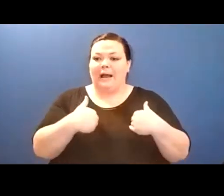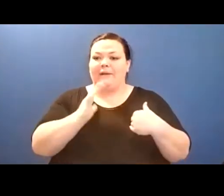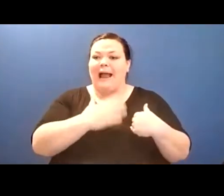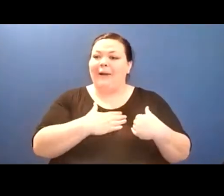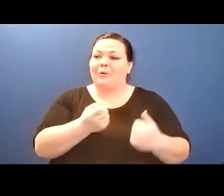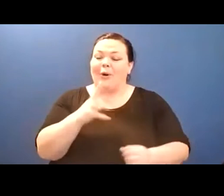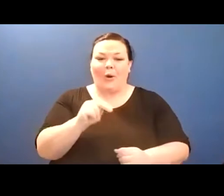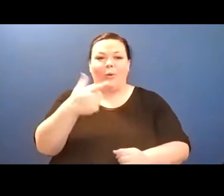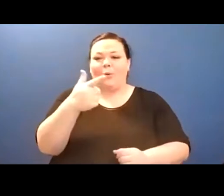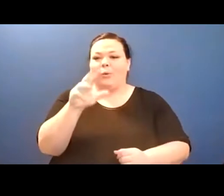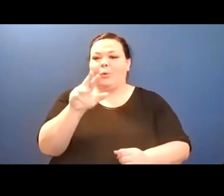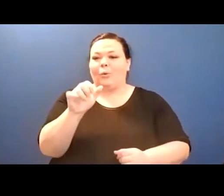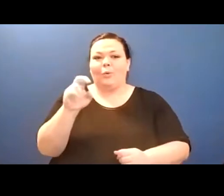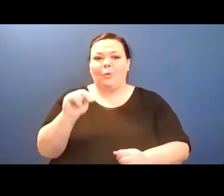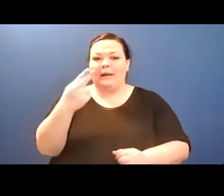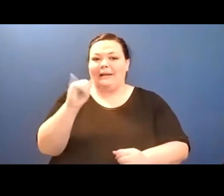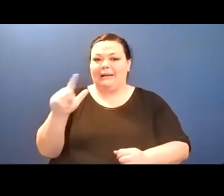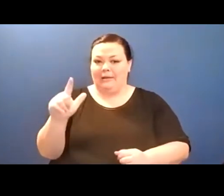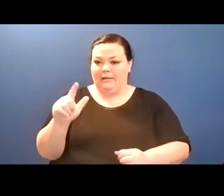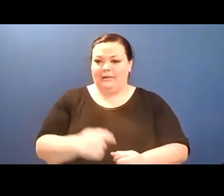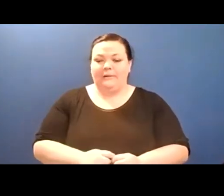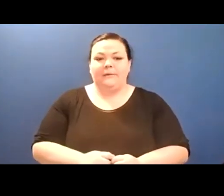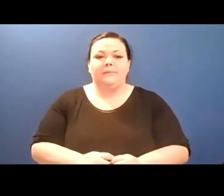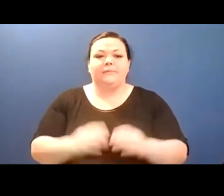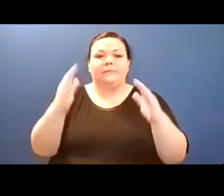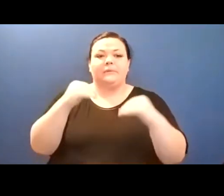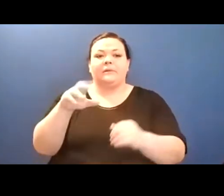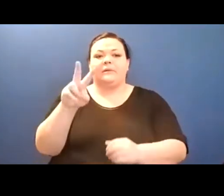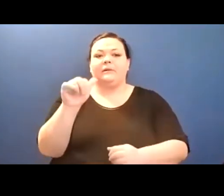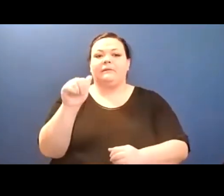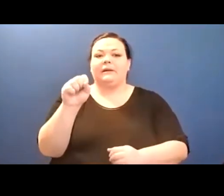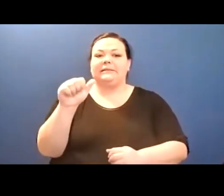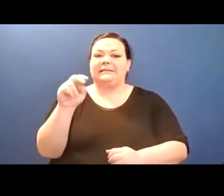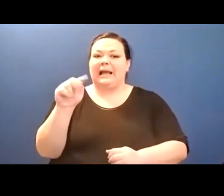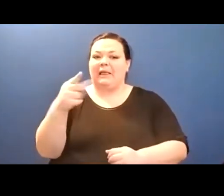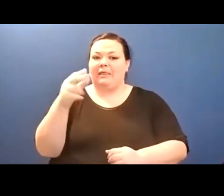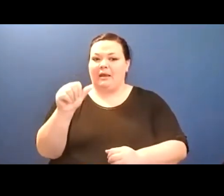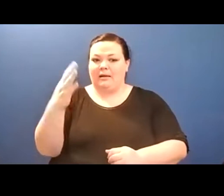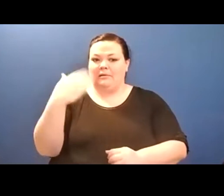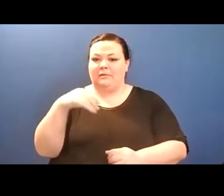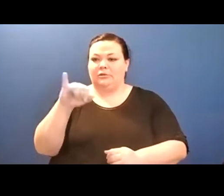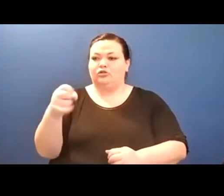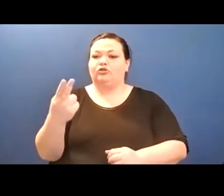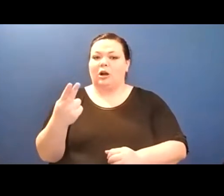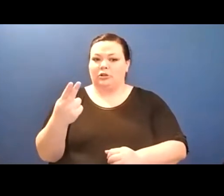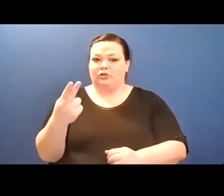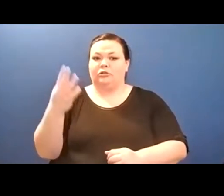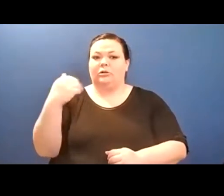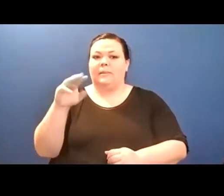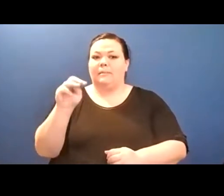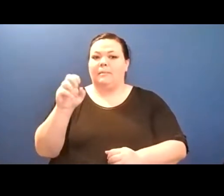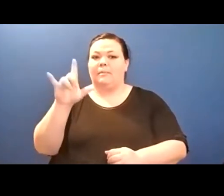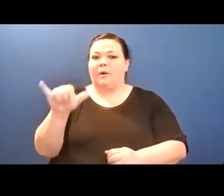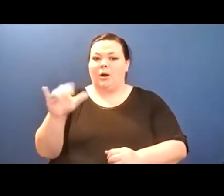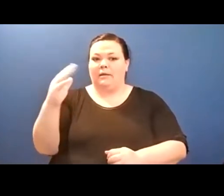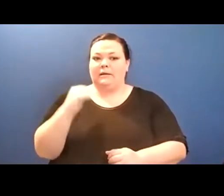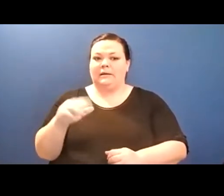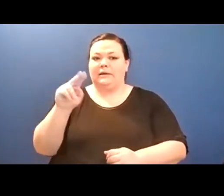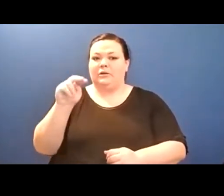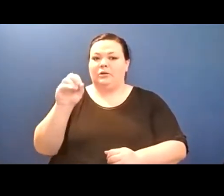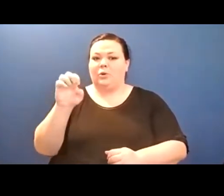okay, now i have to find my poem, okay so i picked this poem uh "Elemental" by Joanna Klink.